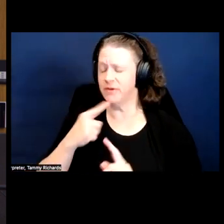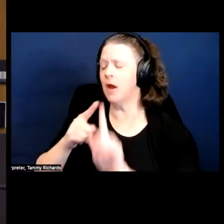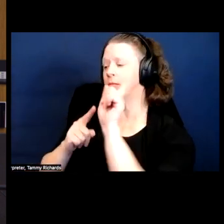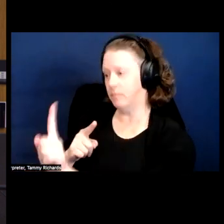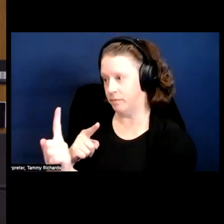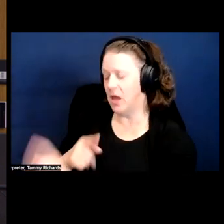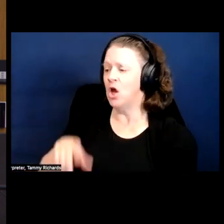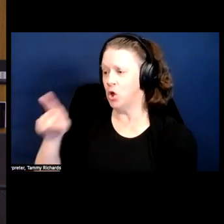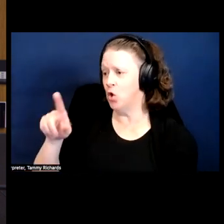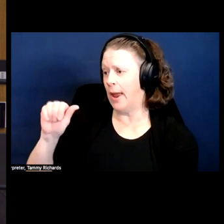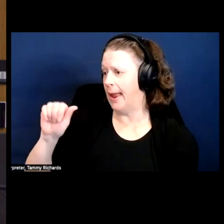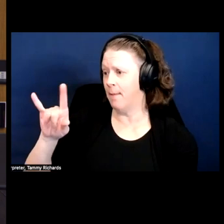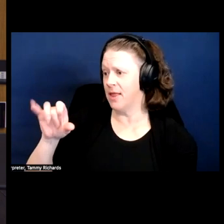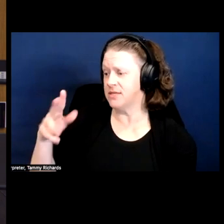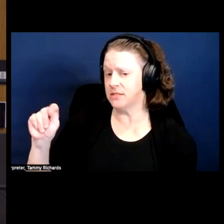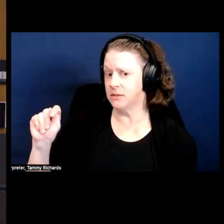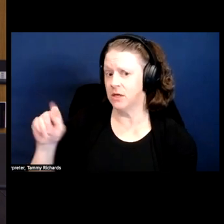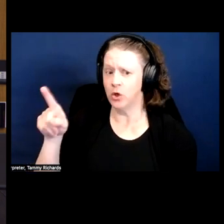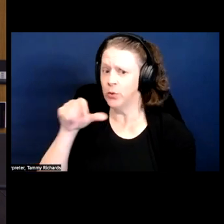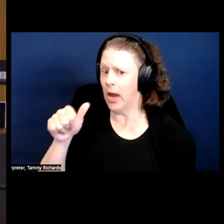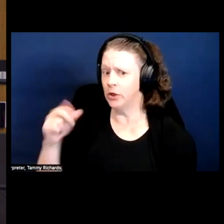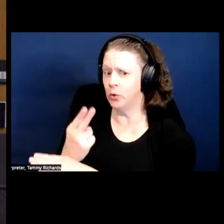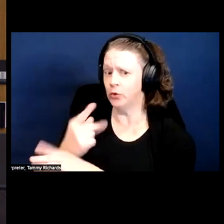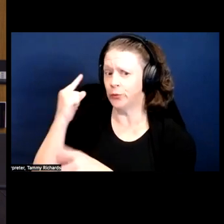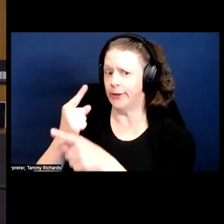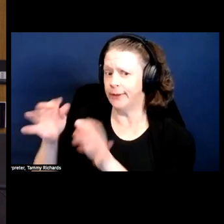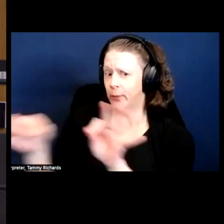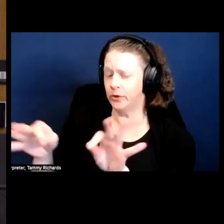how ableism and terrible you are, we are not coming back to that space.